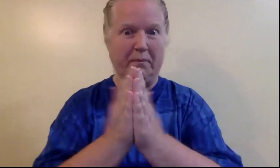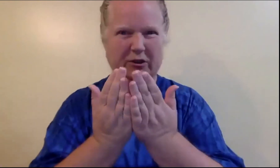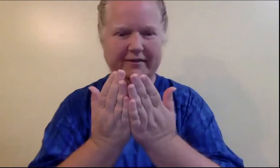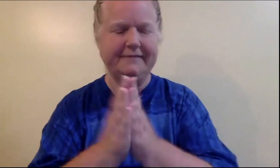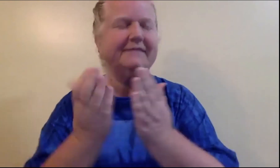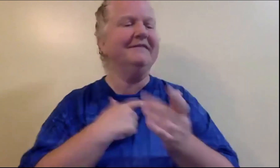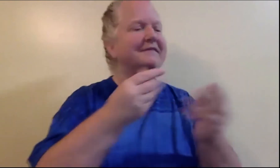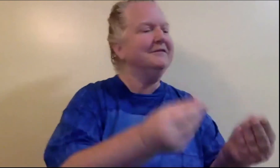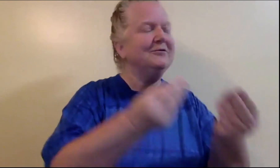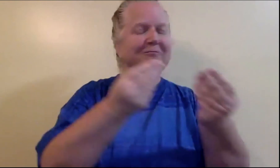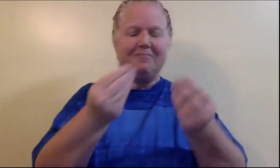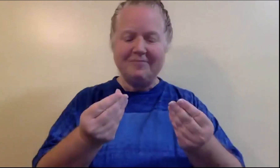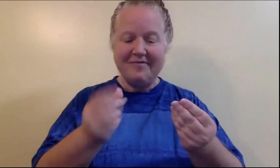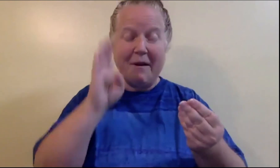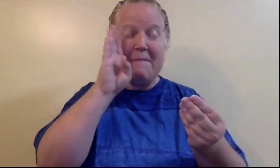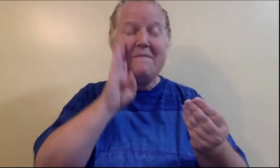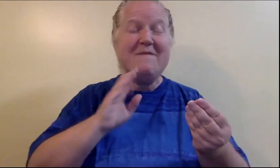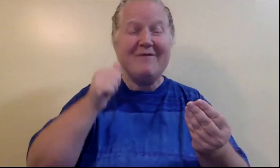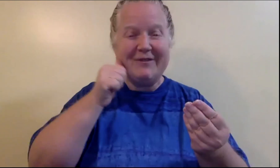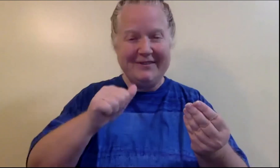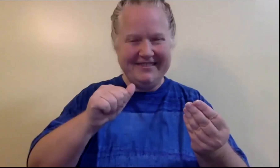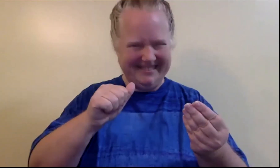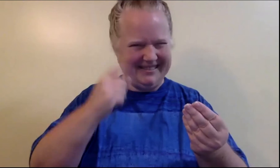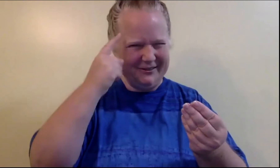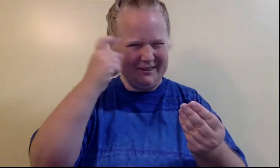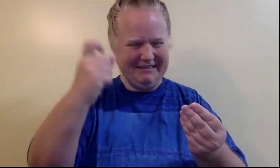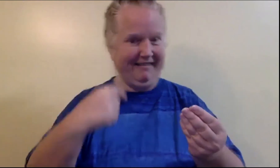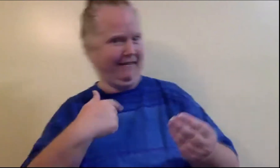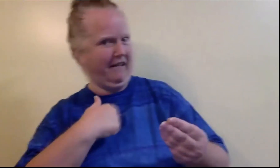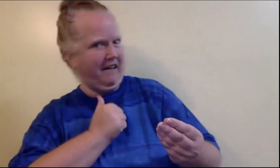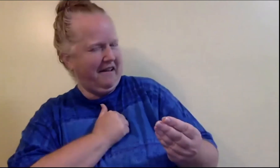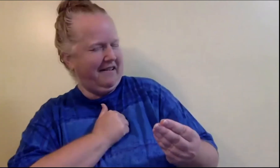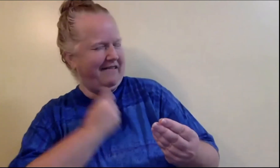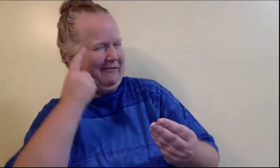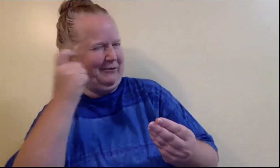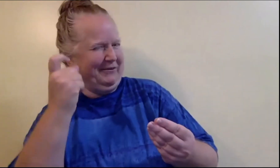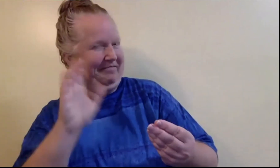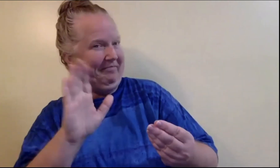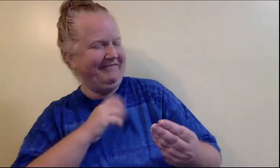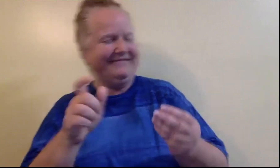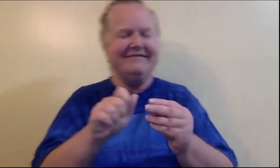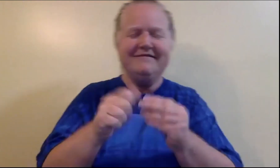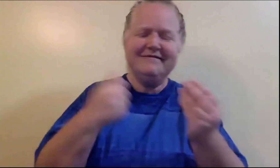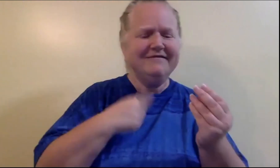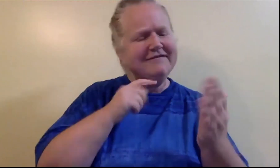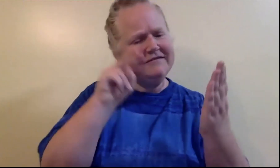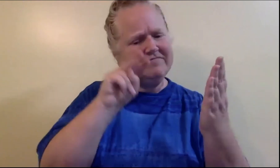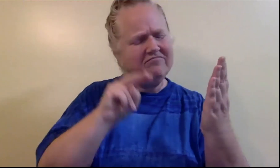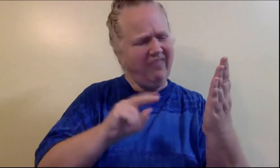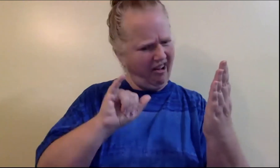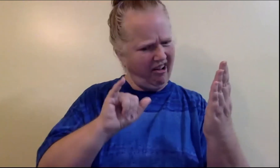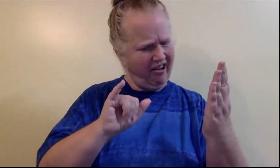I read a book called, "Brown Girl Dreaming." It sounded like a book I would be interested in!